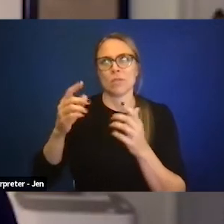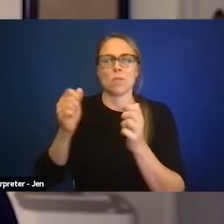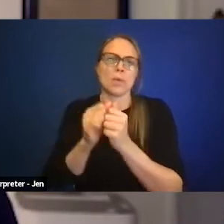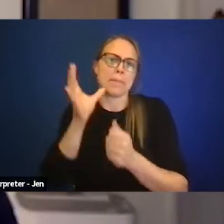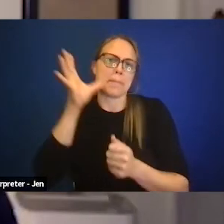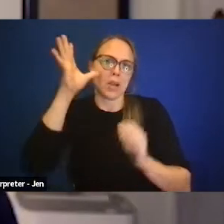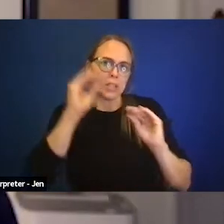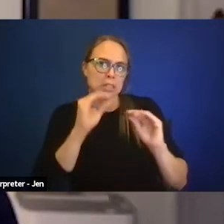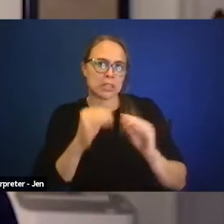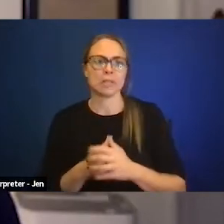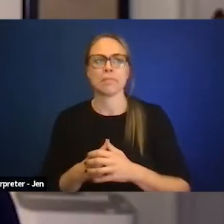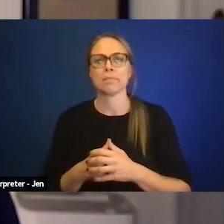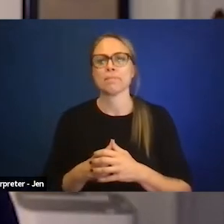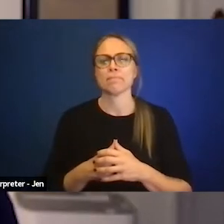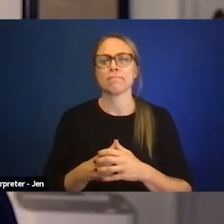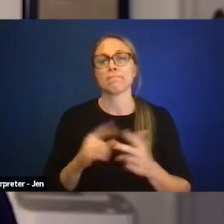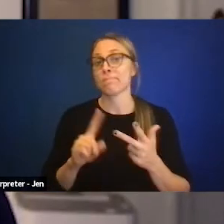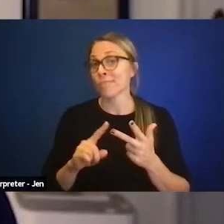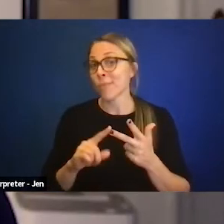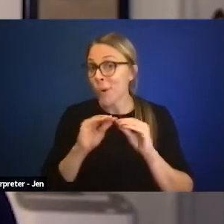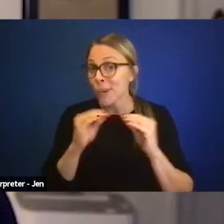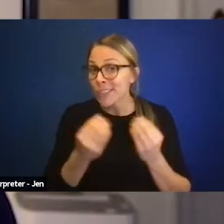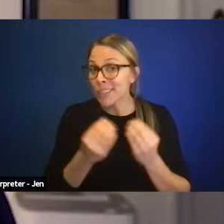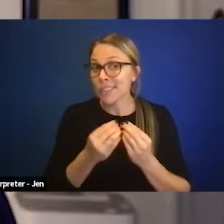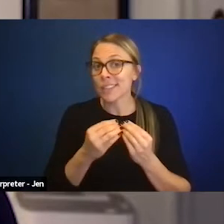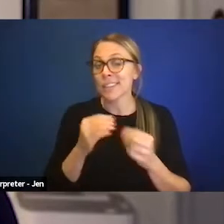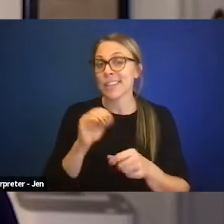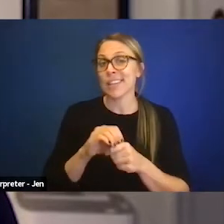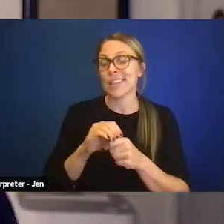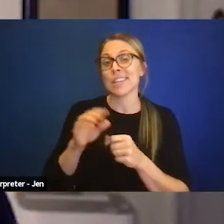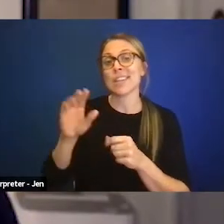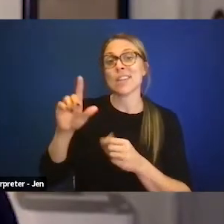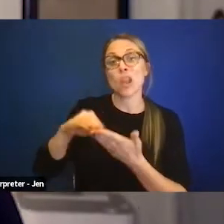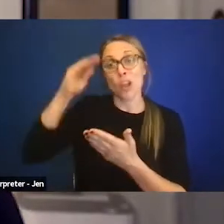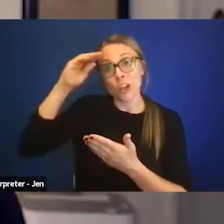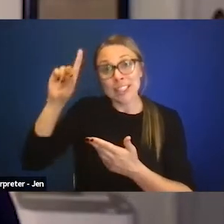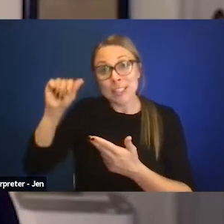There are organizations for area of learning disabilities, mental health,